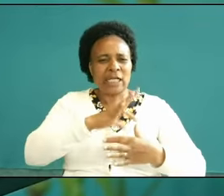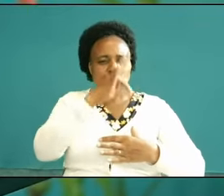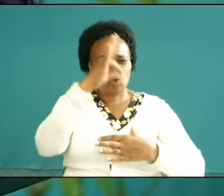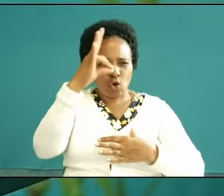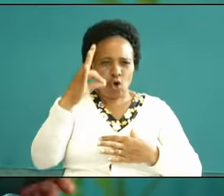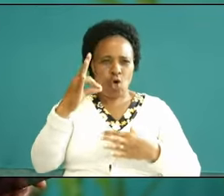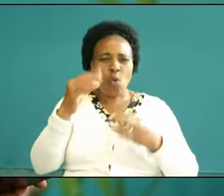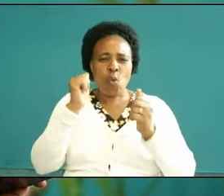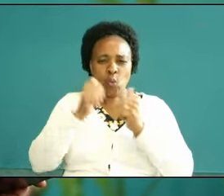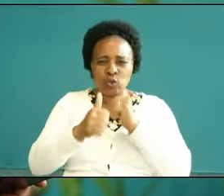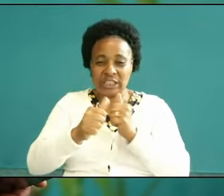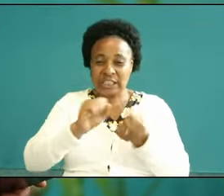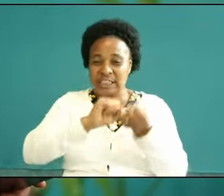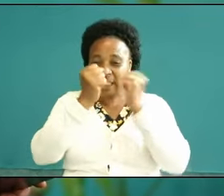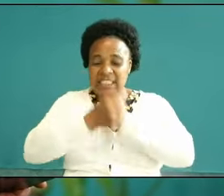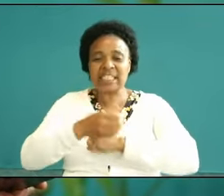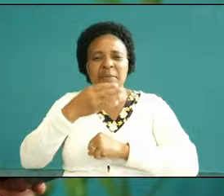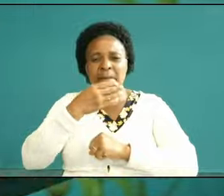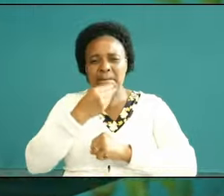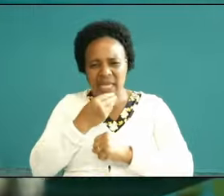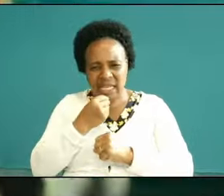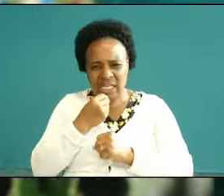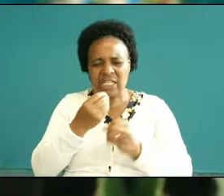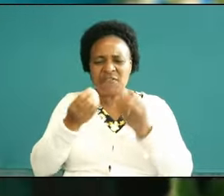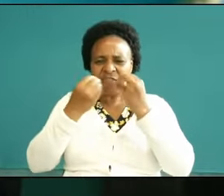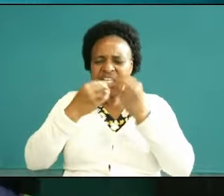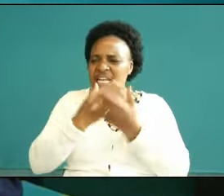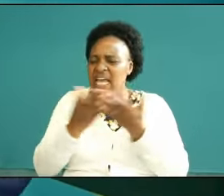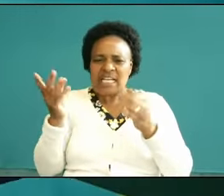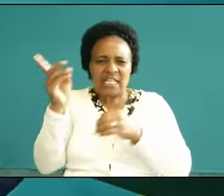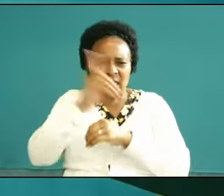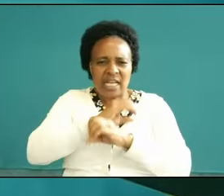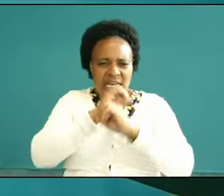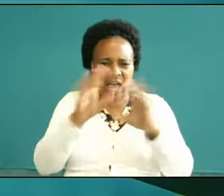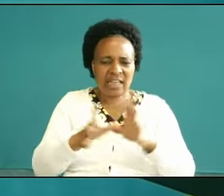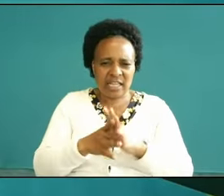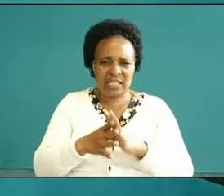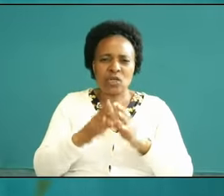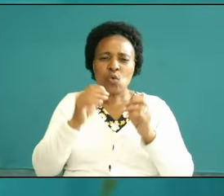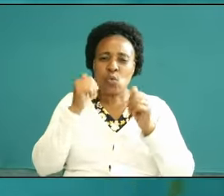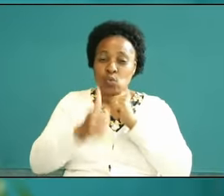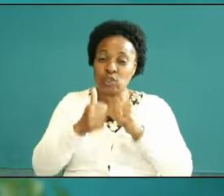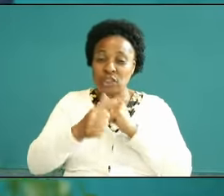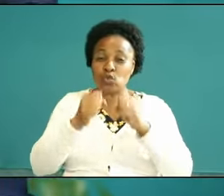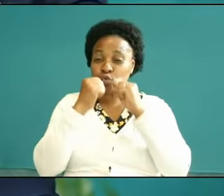is what you need to feed in every day that you may be strong that when the evil day comes the